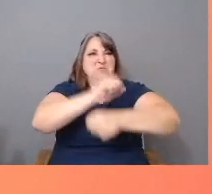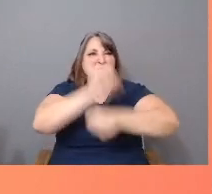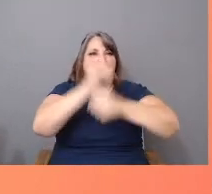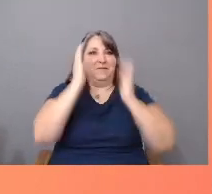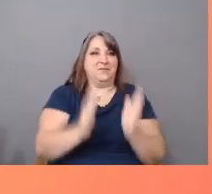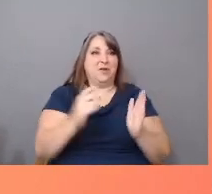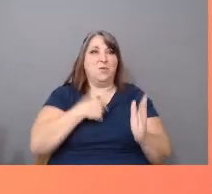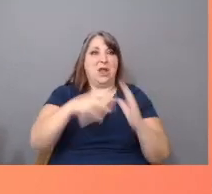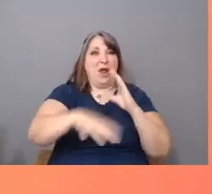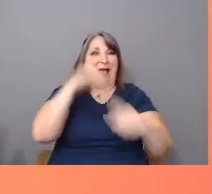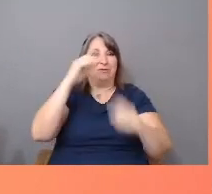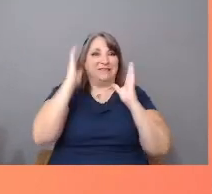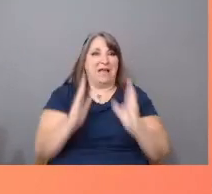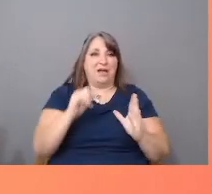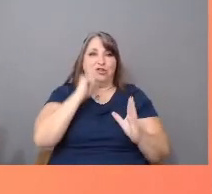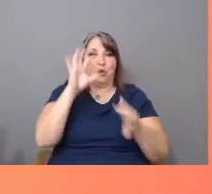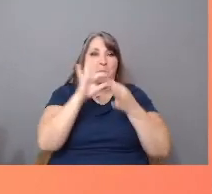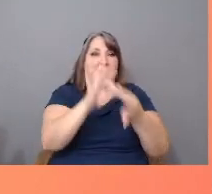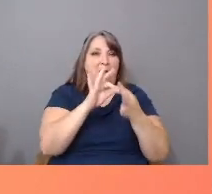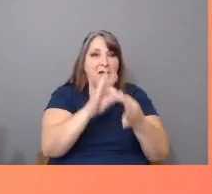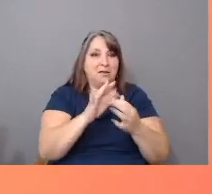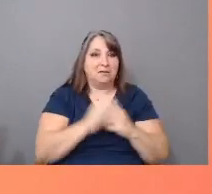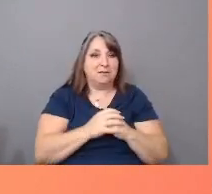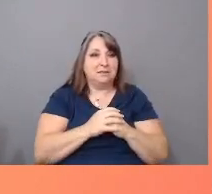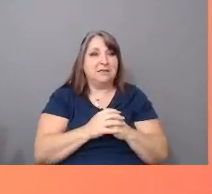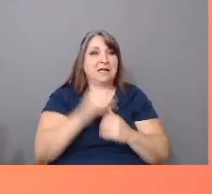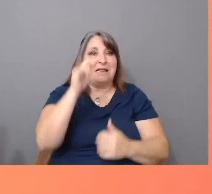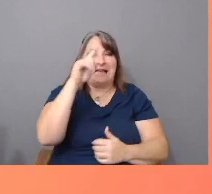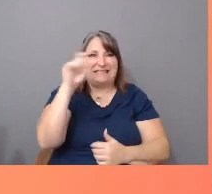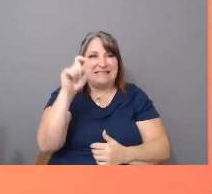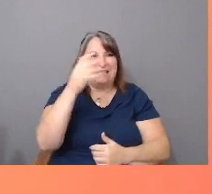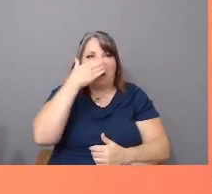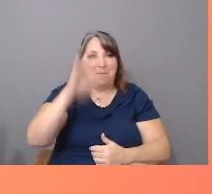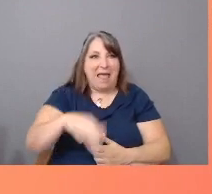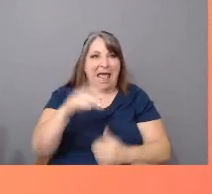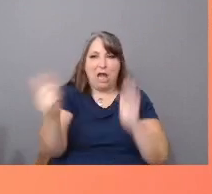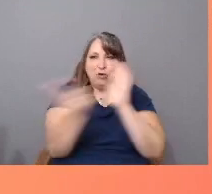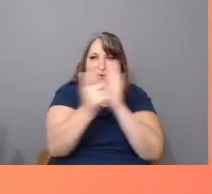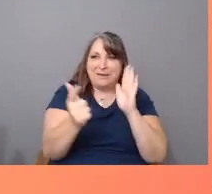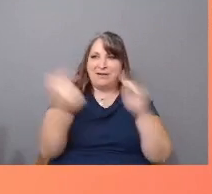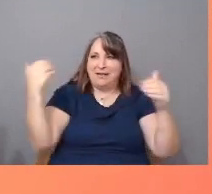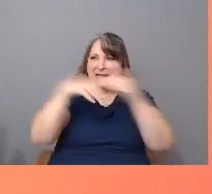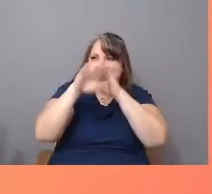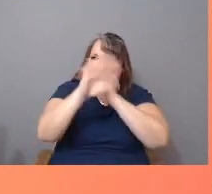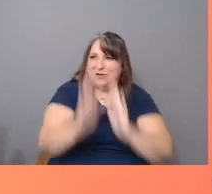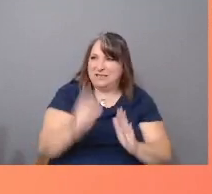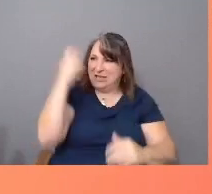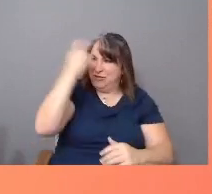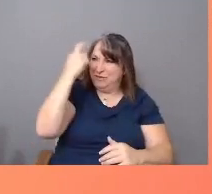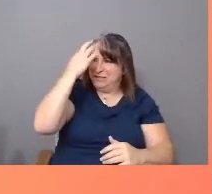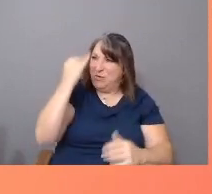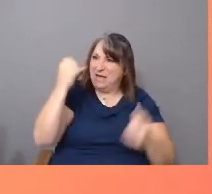belong, that Latinx are bad, criminal immigrants, and somehow, the reason so many Americans have not